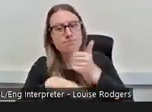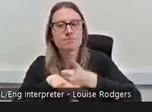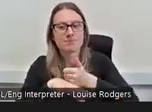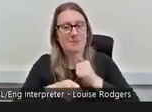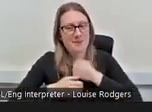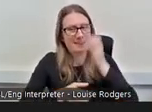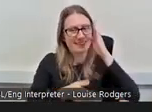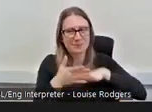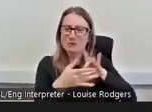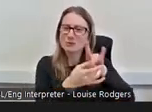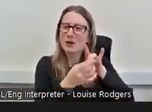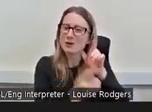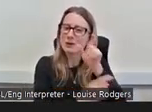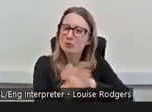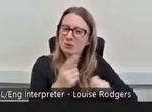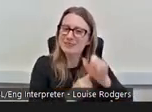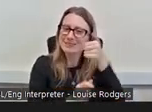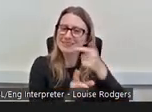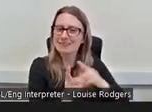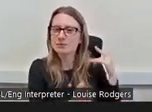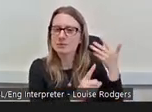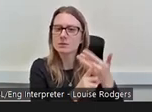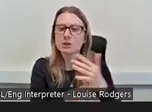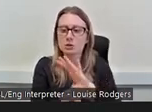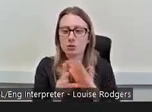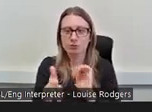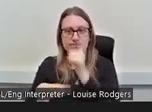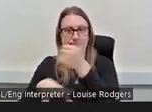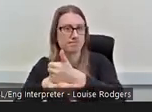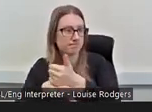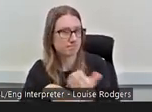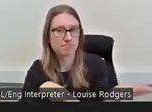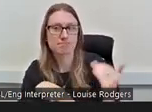for over six years, you don't just want to parachute in and it's the exact same projects,